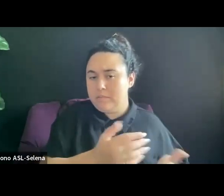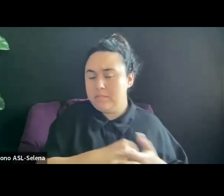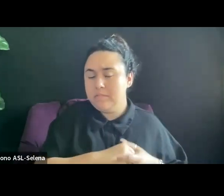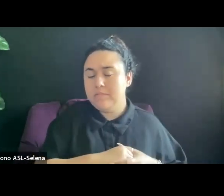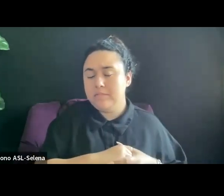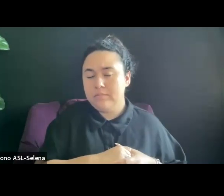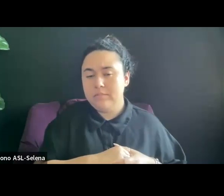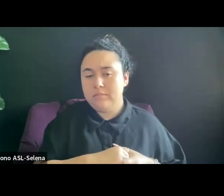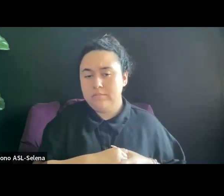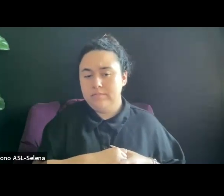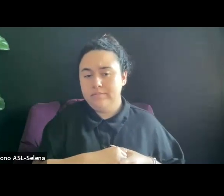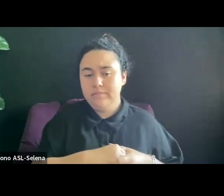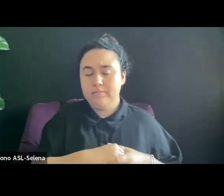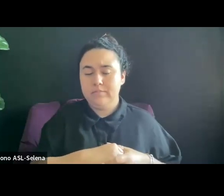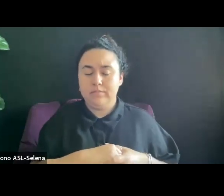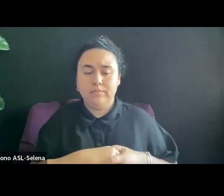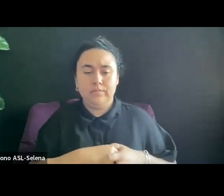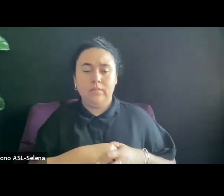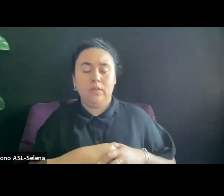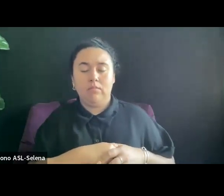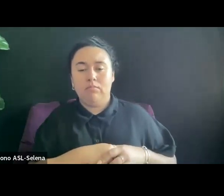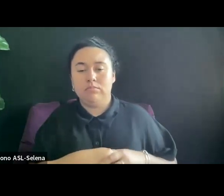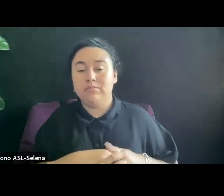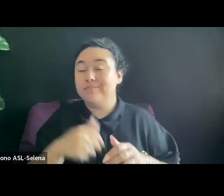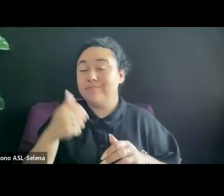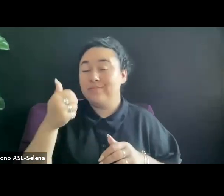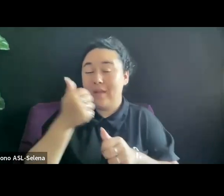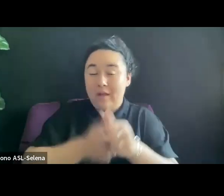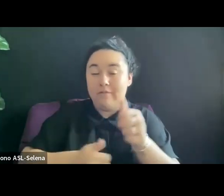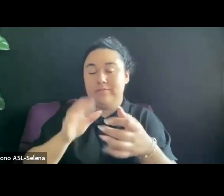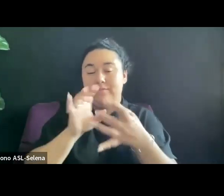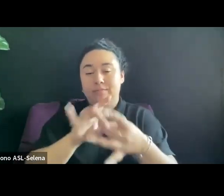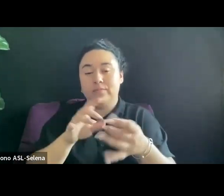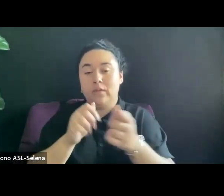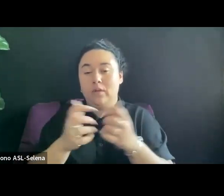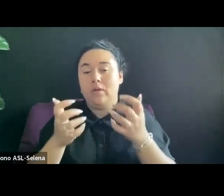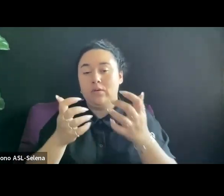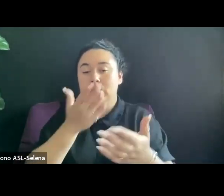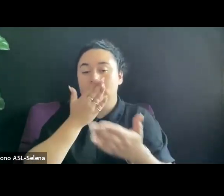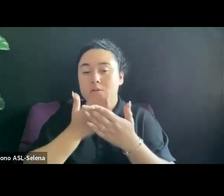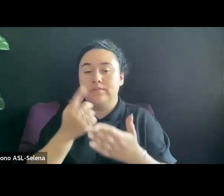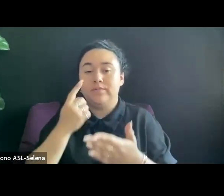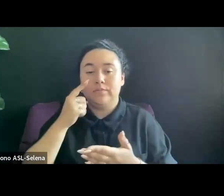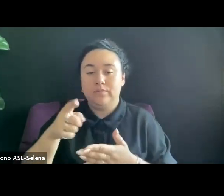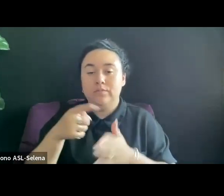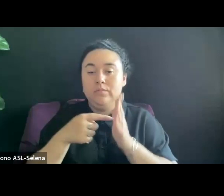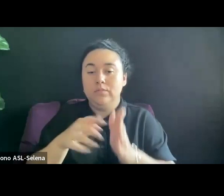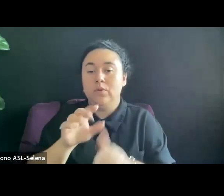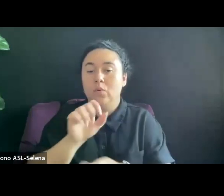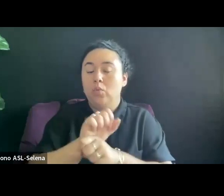WITH AN AUDIENCE IS GOOD FOR YOU TO SHOW YOUR WORK MATTERS AND THIS YOU ARE ORGANIZED AND